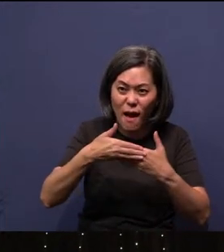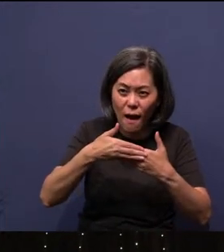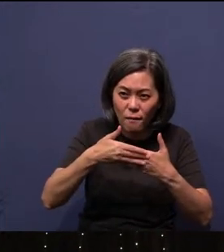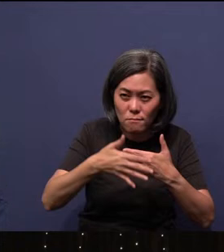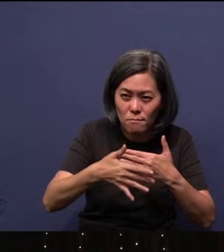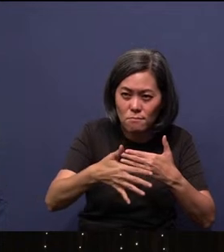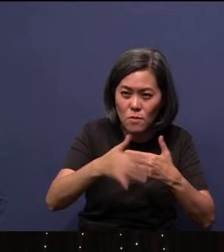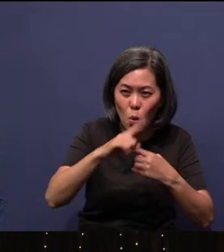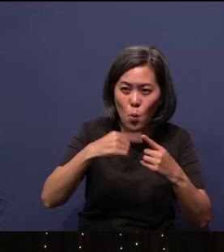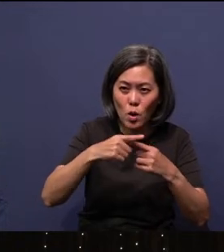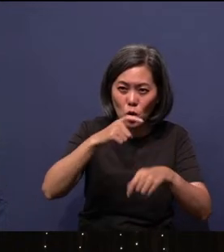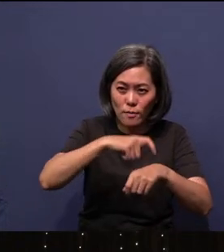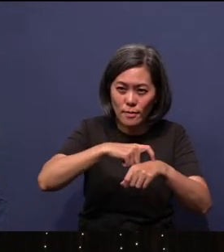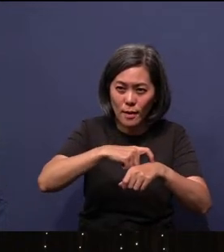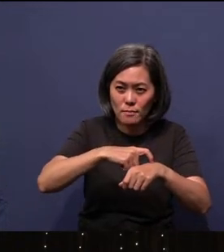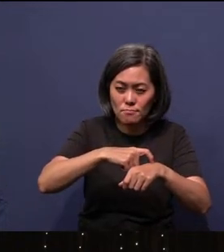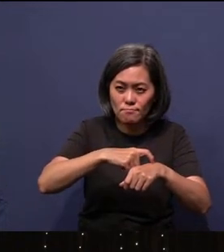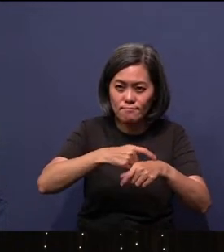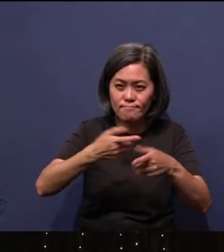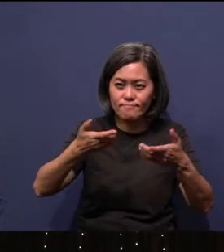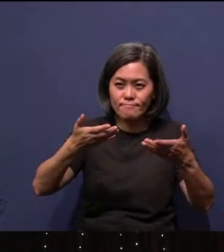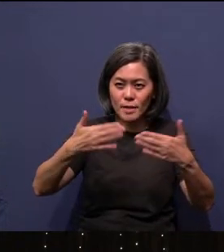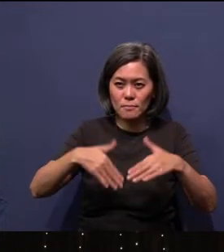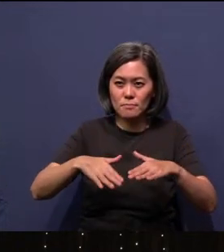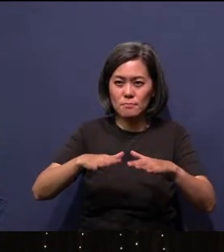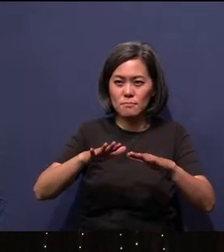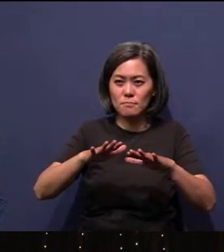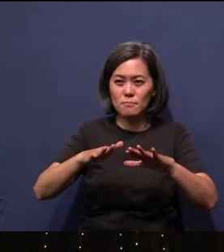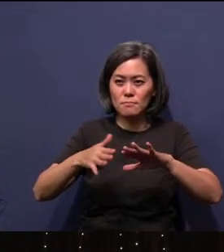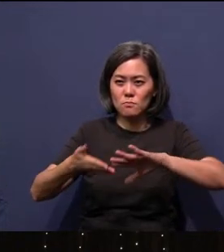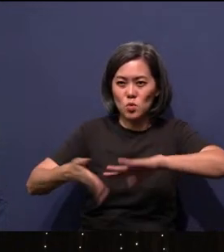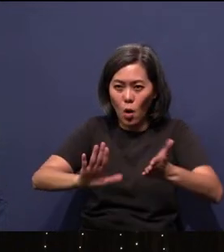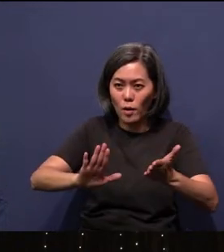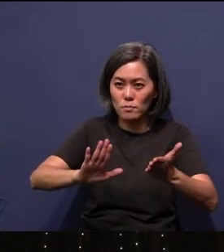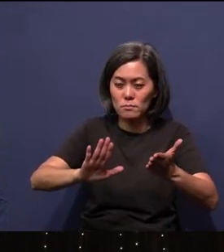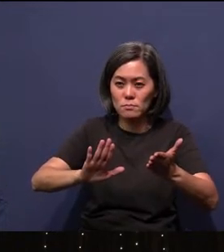time comes, boom! You're dead and you're dust.